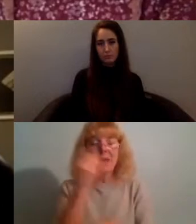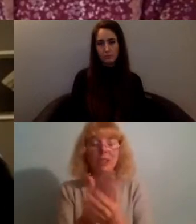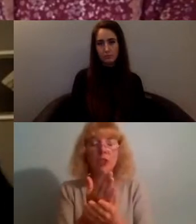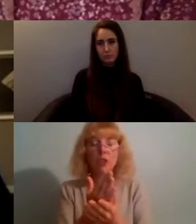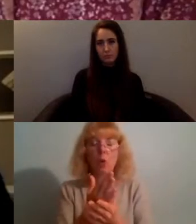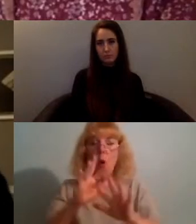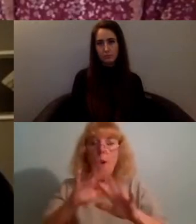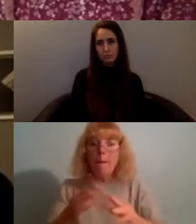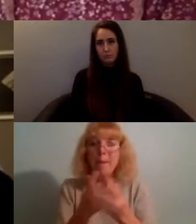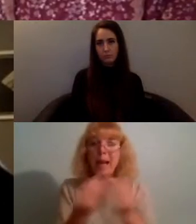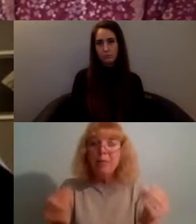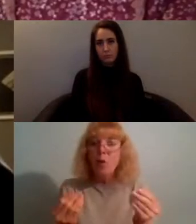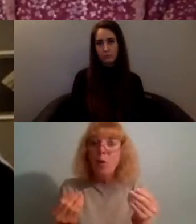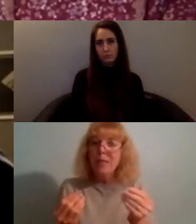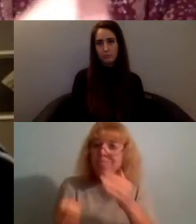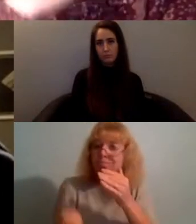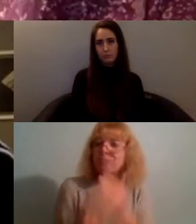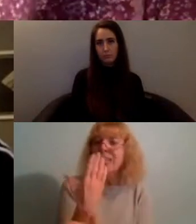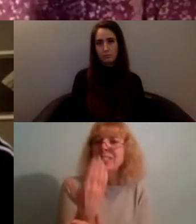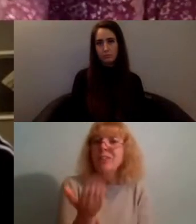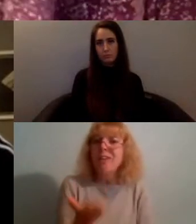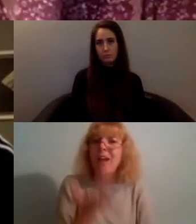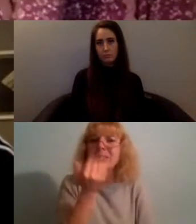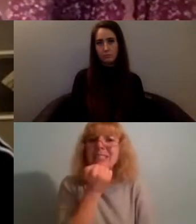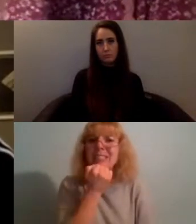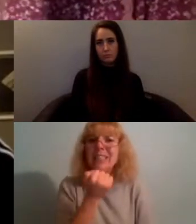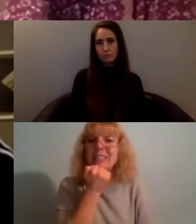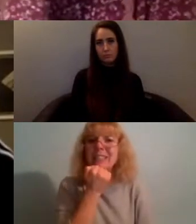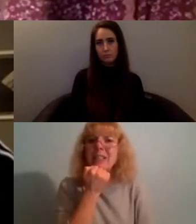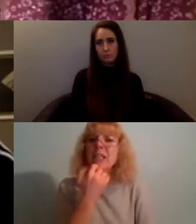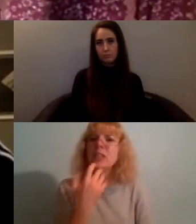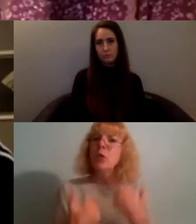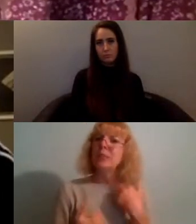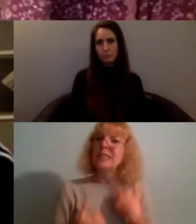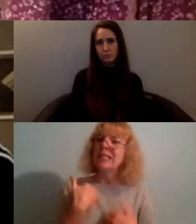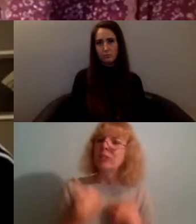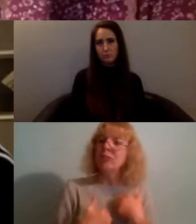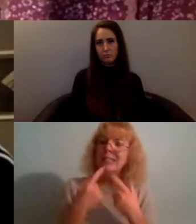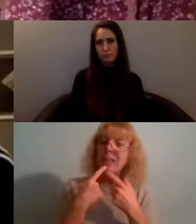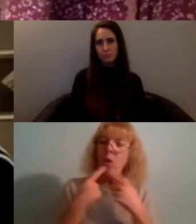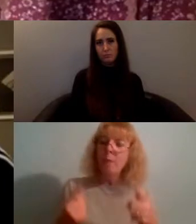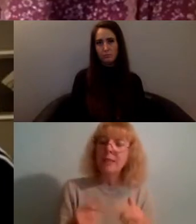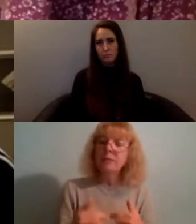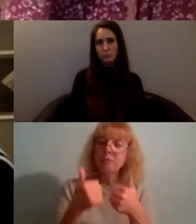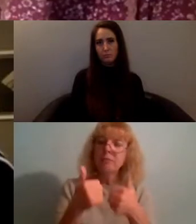fresh and up to date so I think that was just a really interesting point it got me thinking...okay